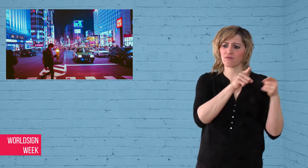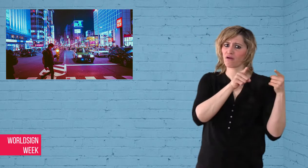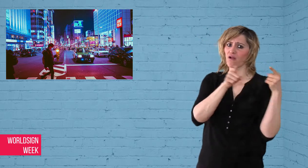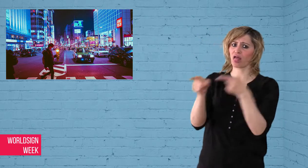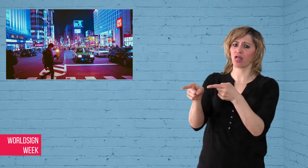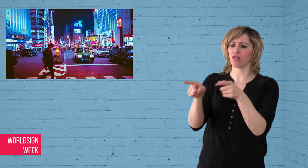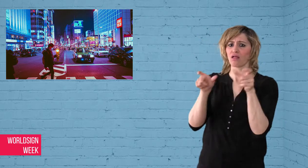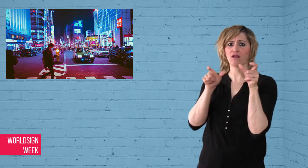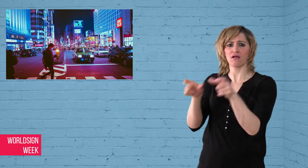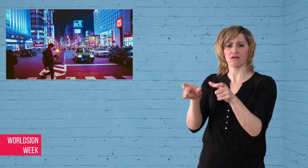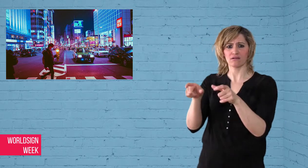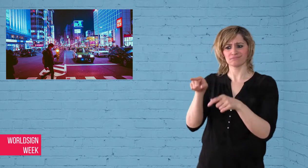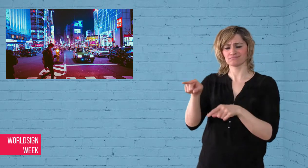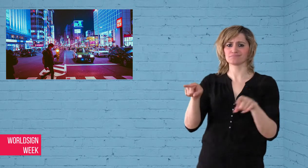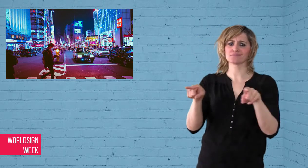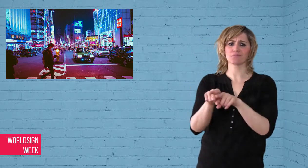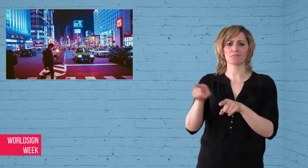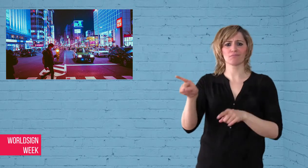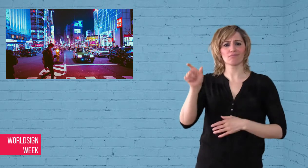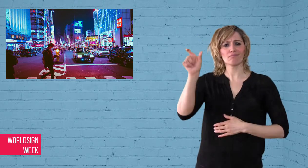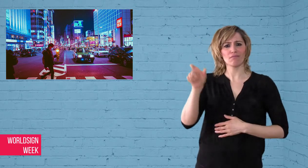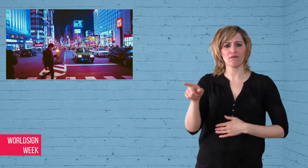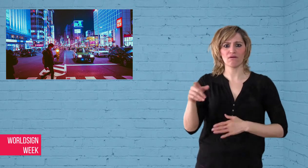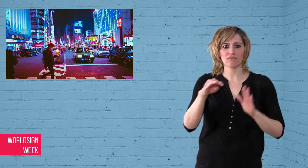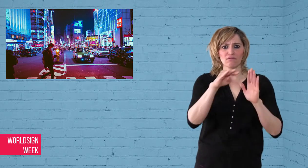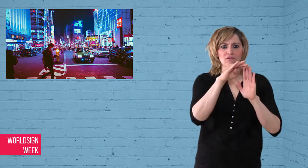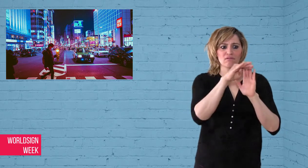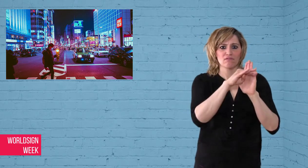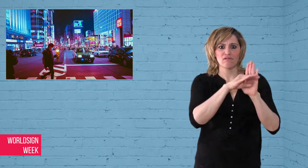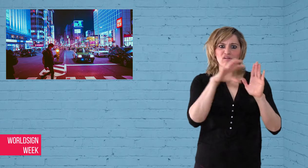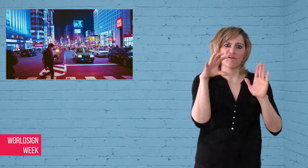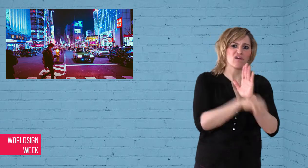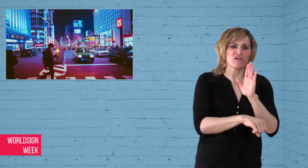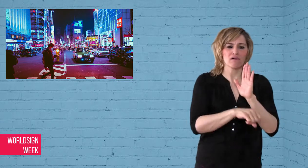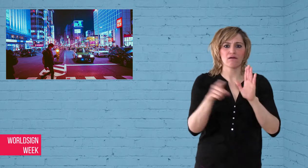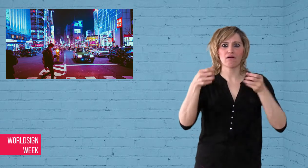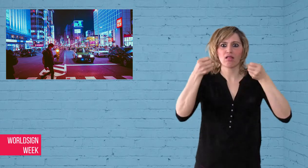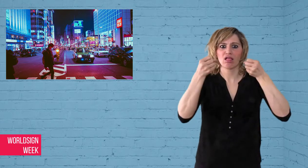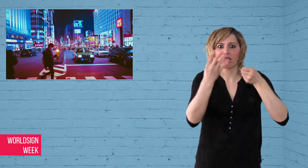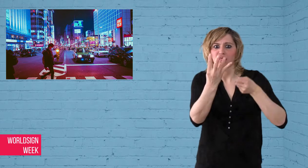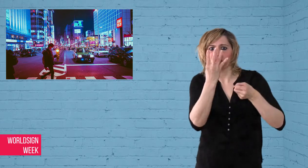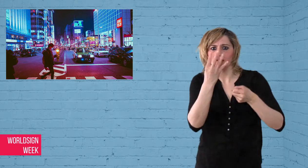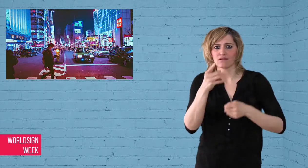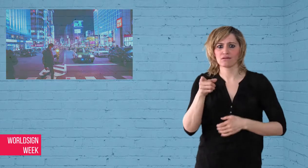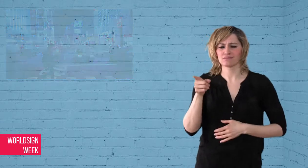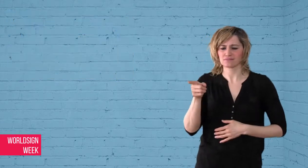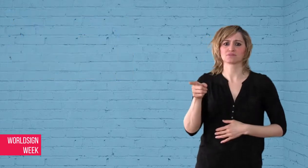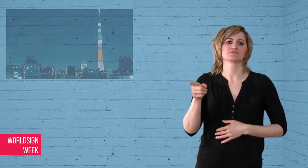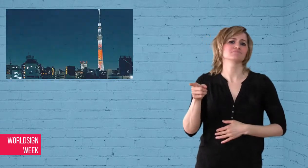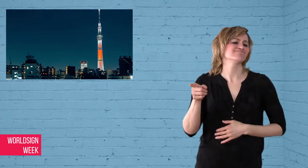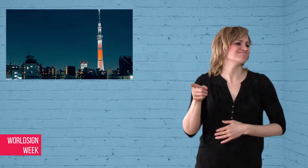complaint regarding her treatment and